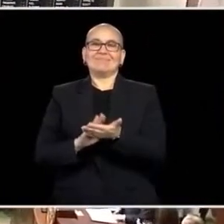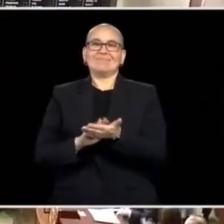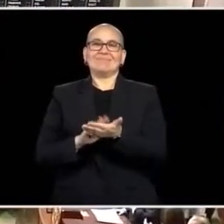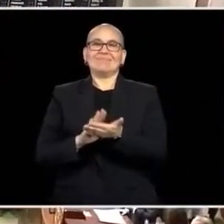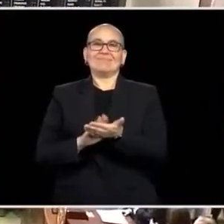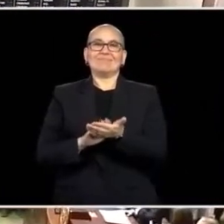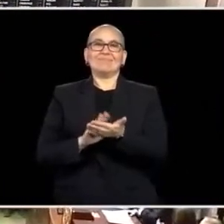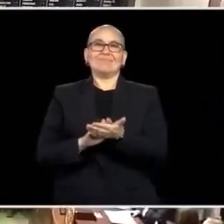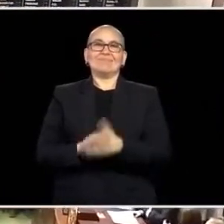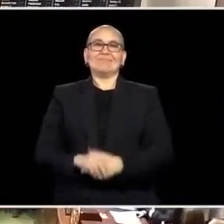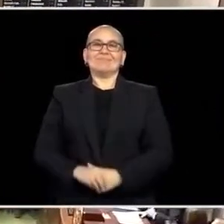LET'S DO IT.